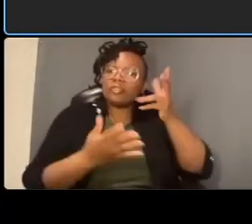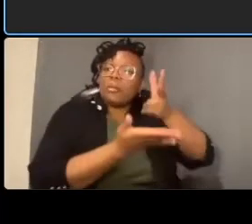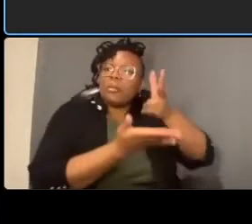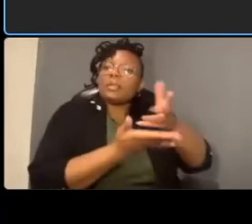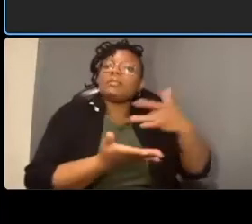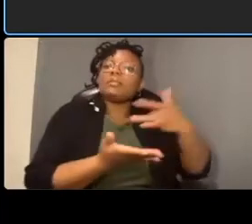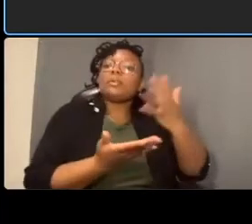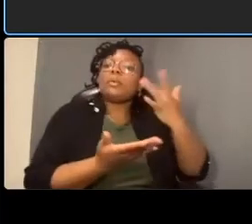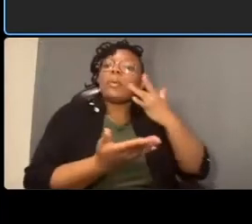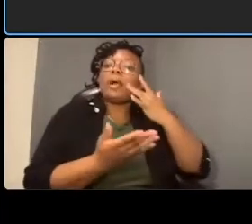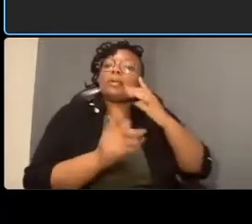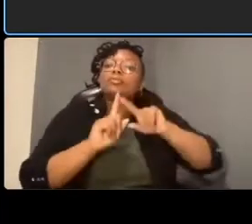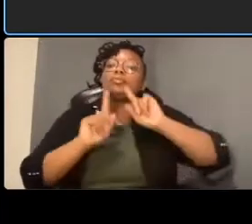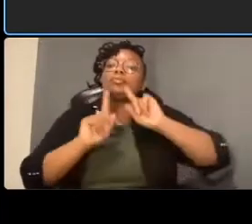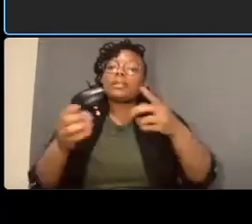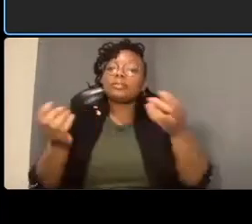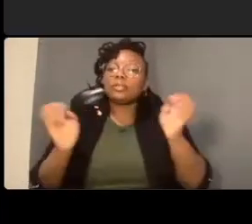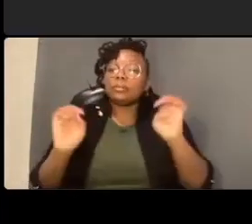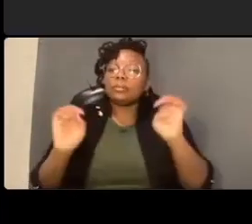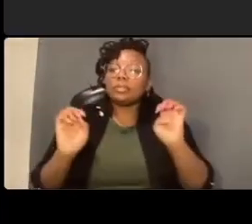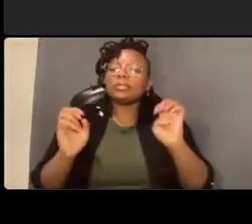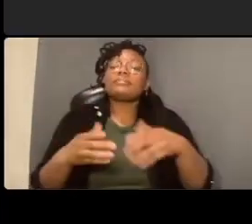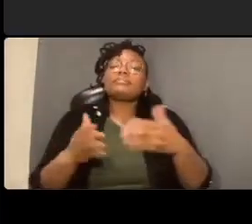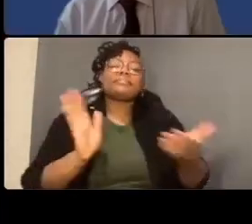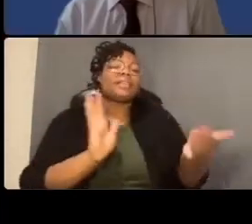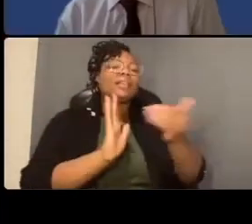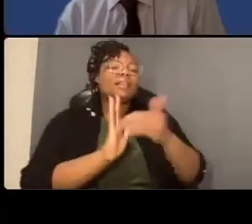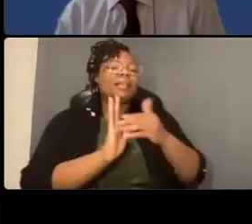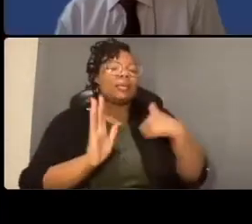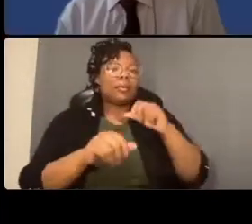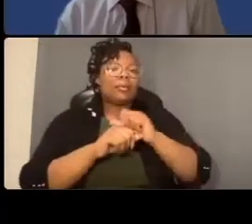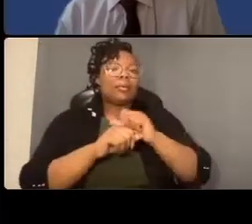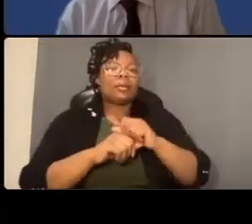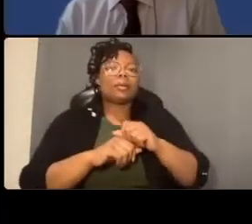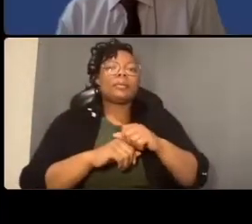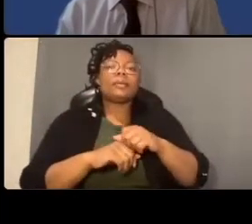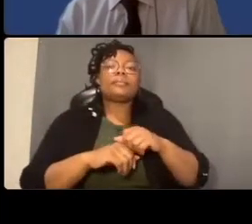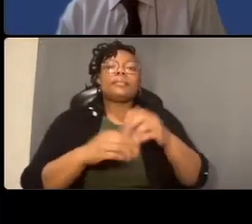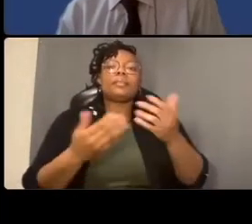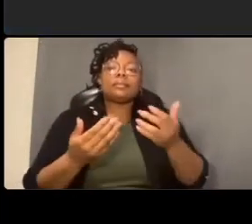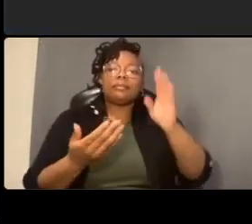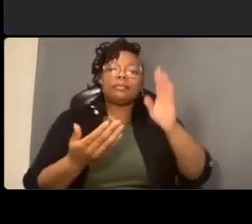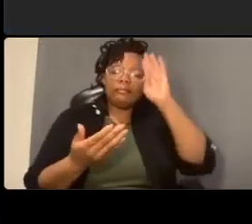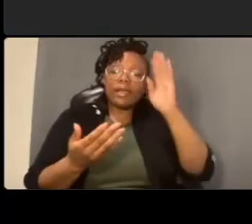management services to ensure safety and accessibility for fire trucks and ambulances